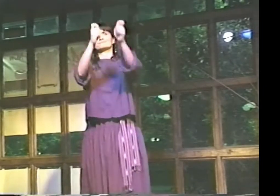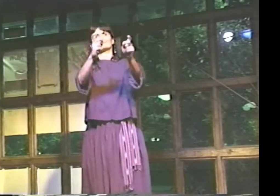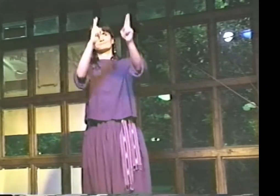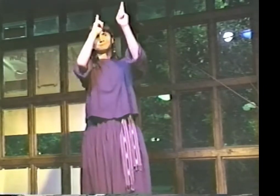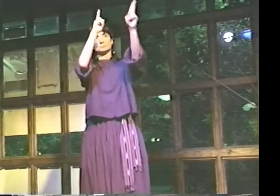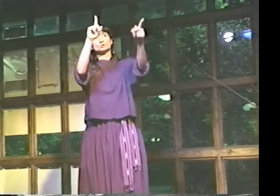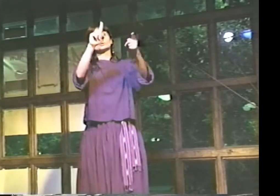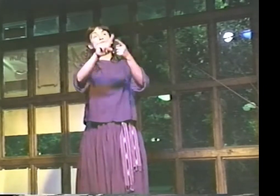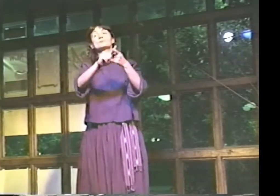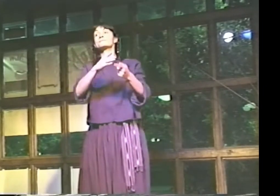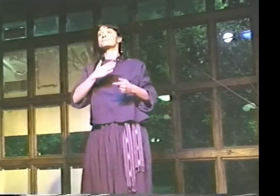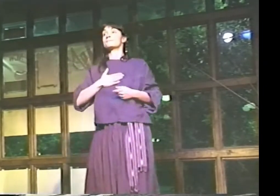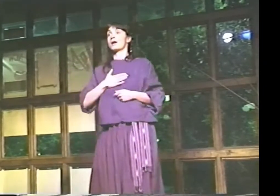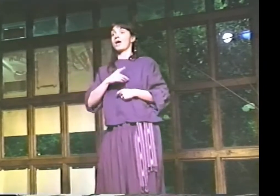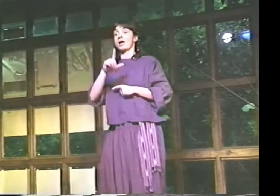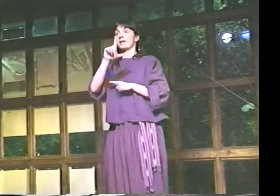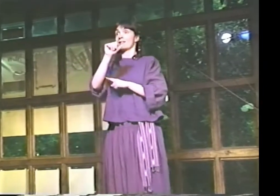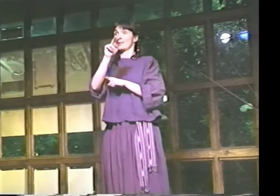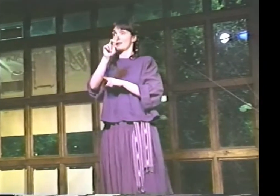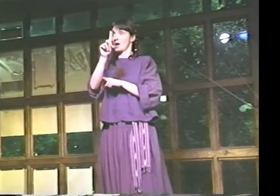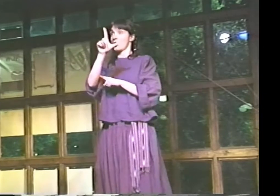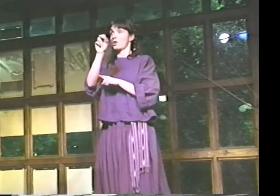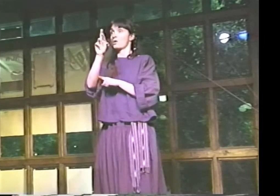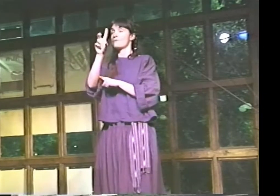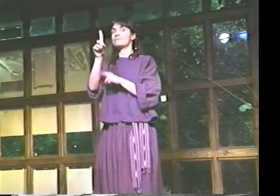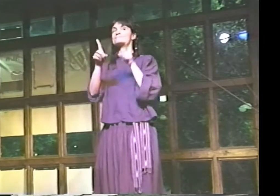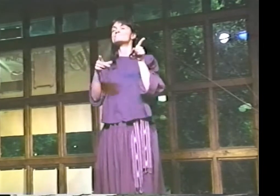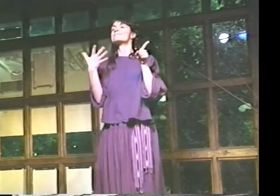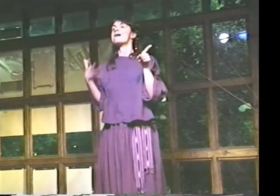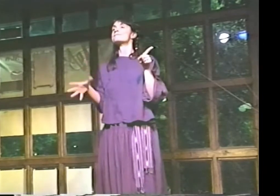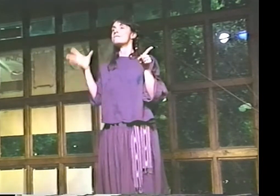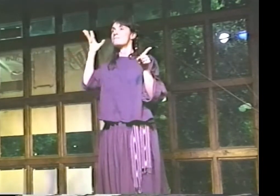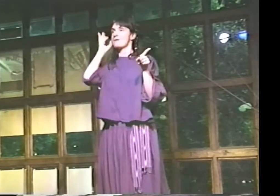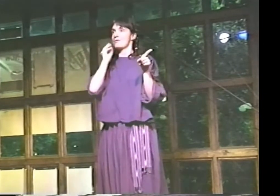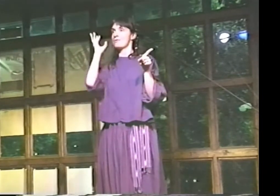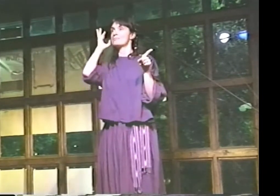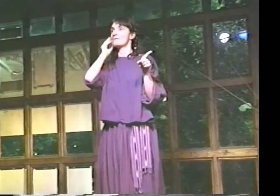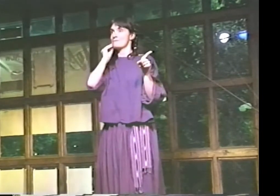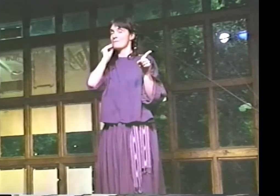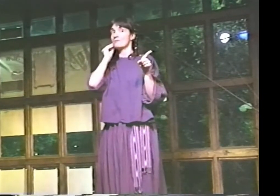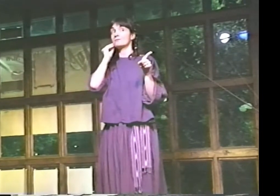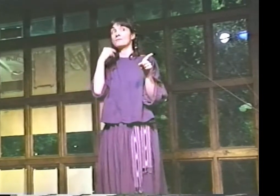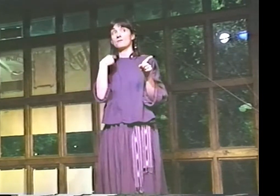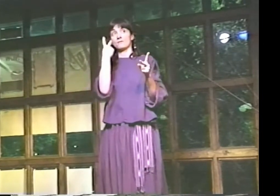IT'S DEDICATED TO MY LANDLORD, WHO, UNFORTUNATELY,